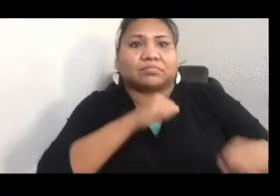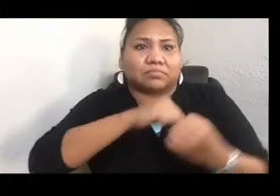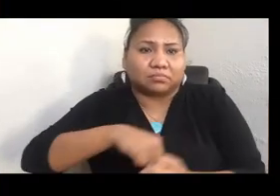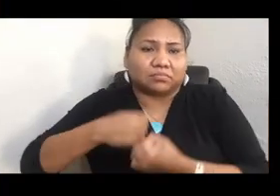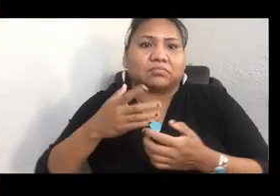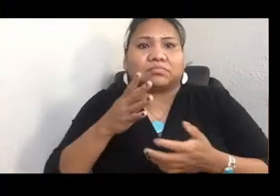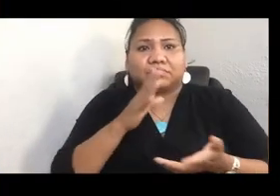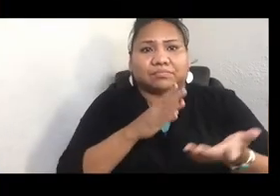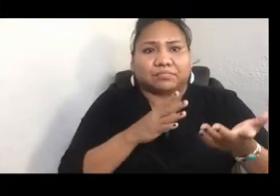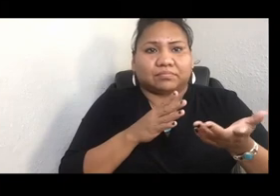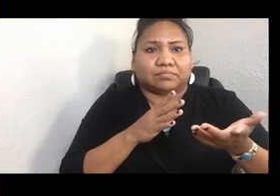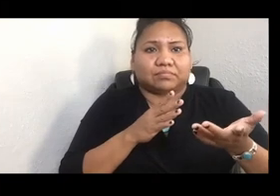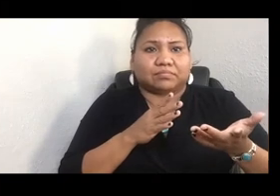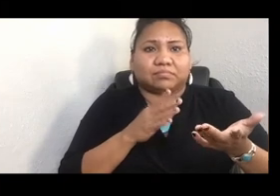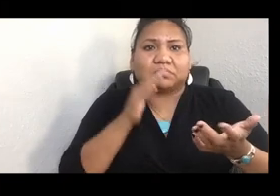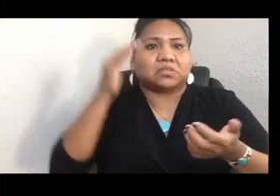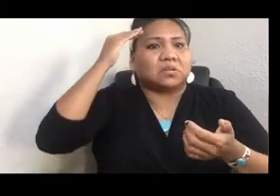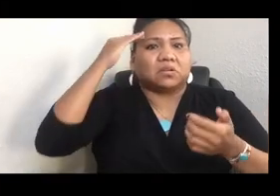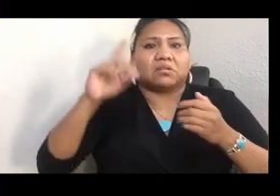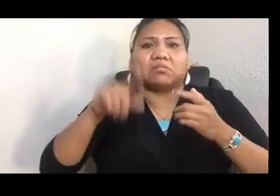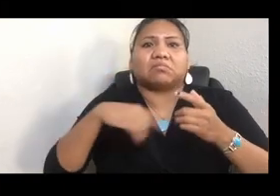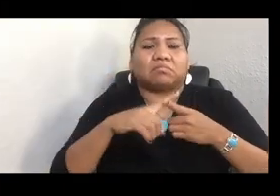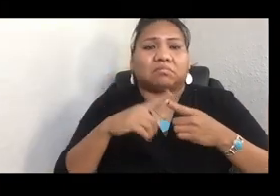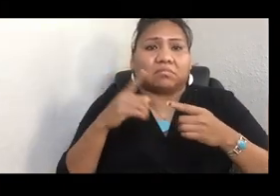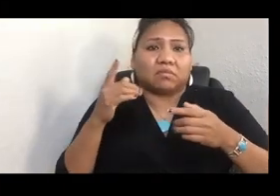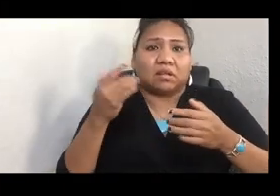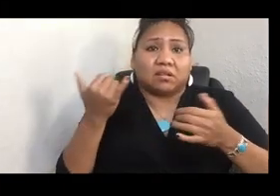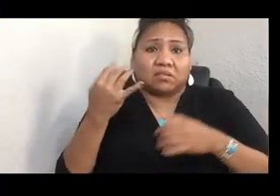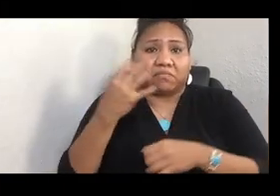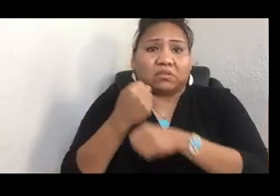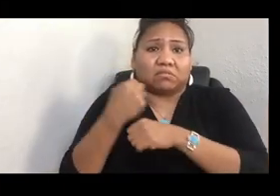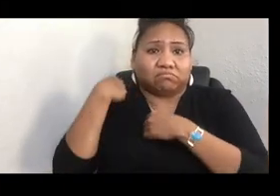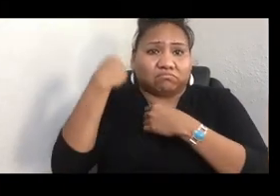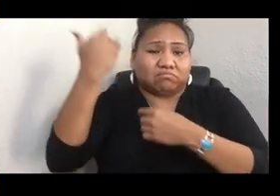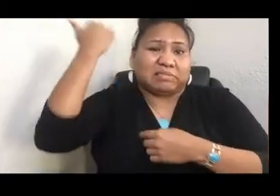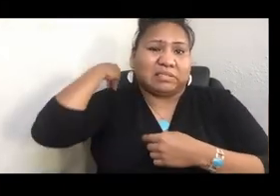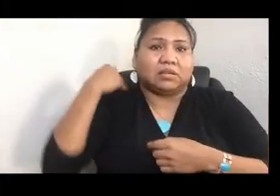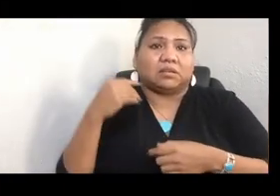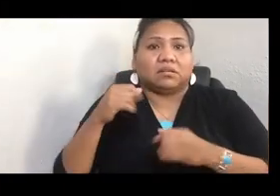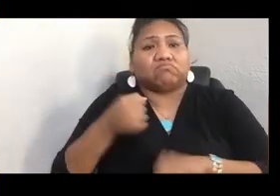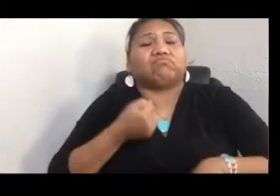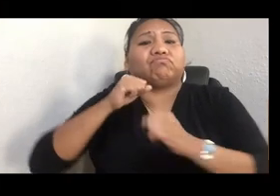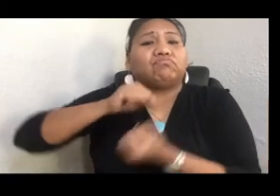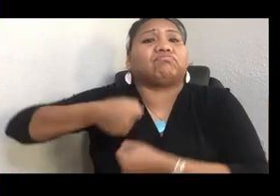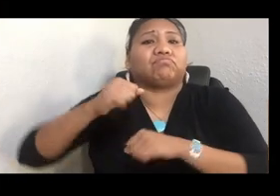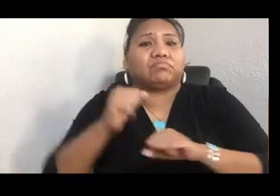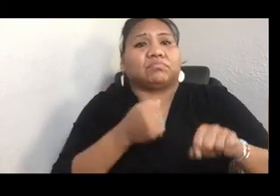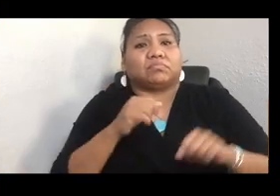when we pulled to Nisqually, when the landing was in Nisqually. And I pulled with Nisqually.